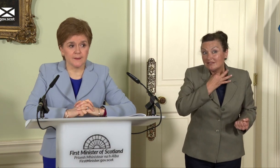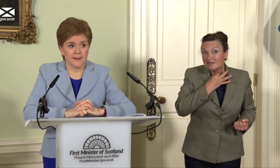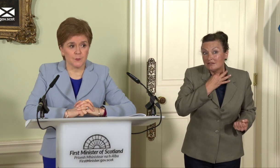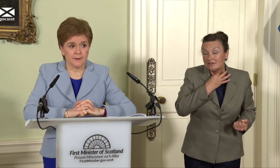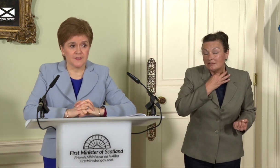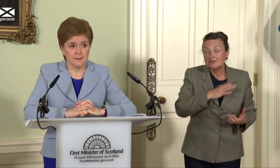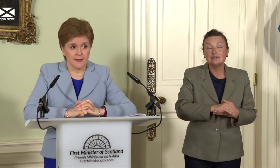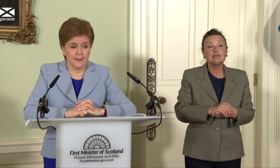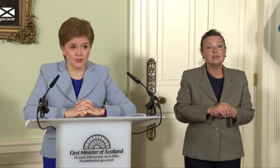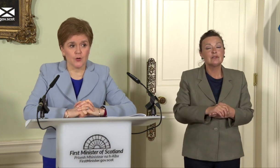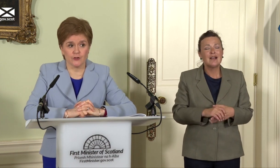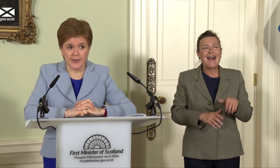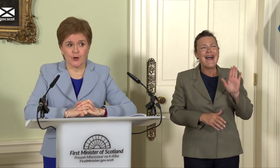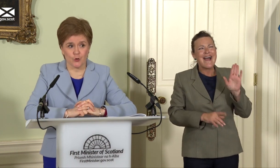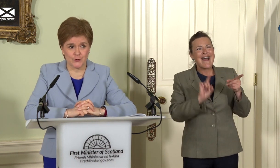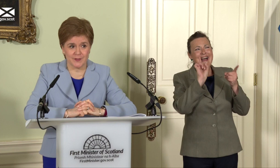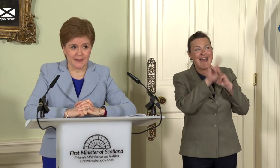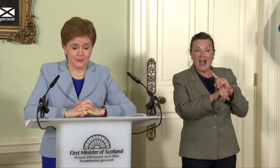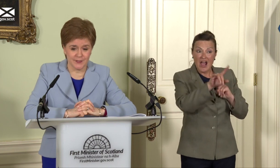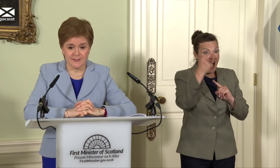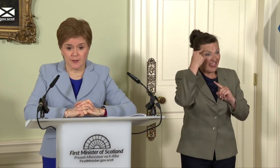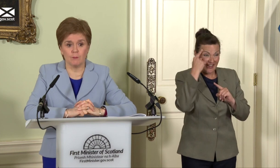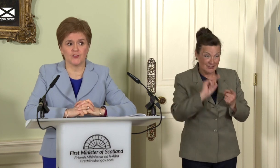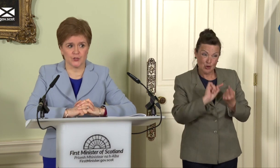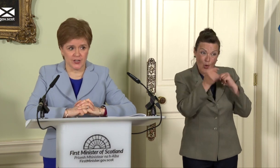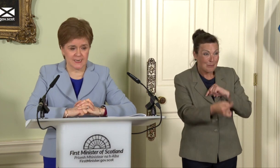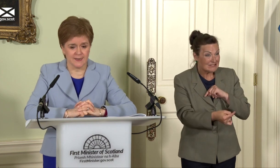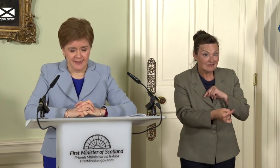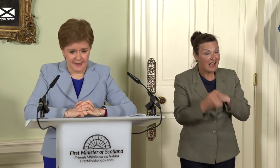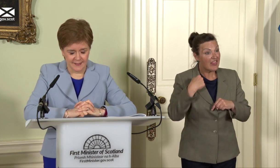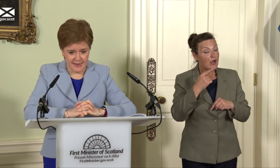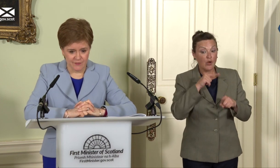as we have seen to our great cost over the last few years, is much, much greater than any risk